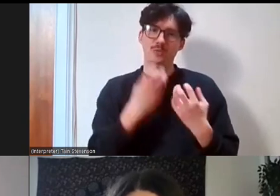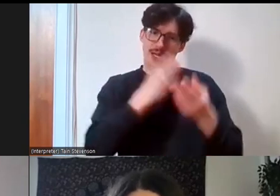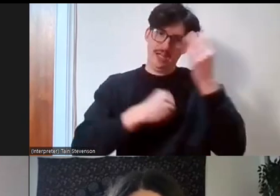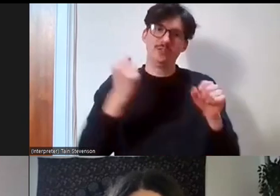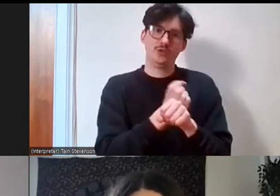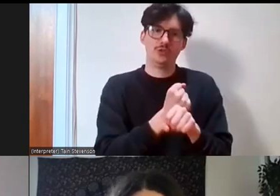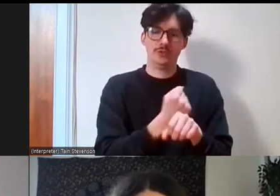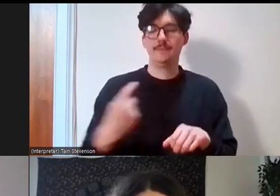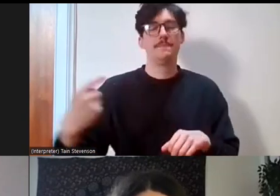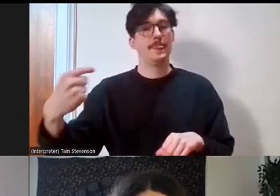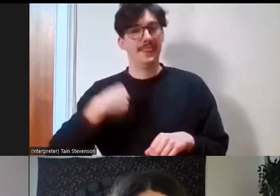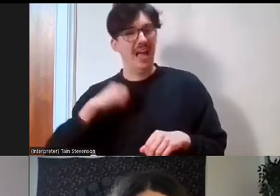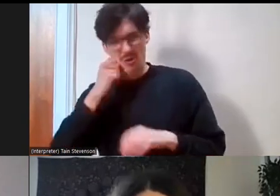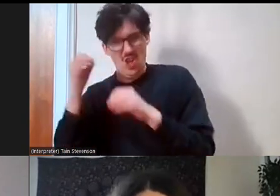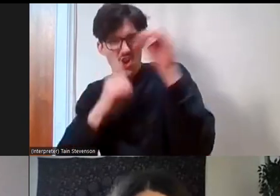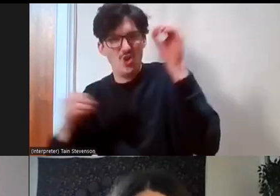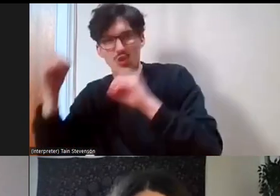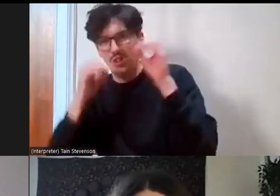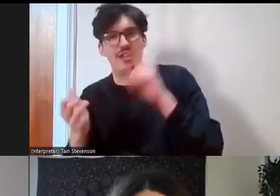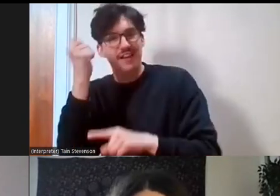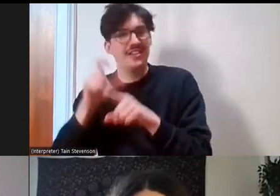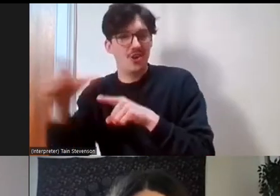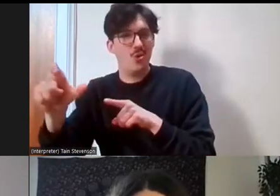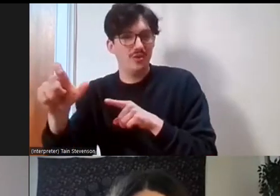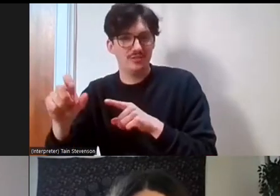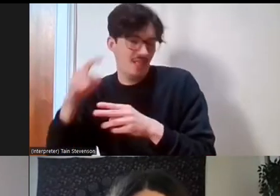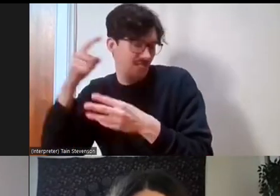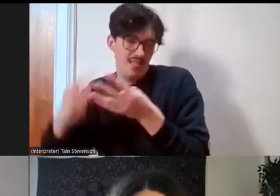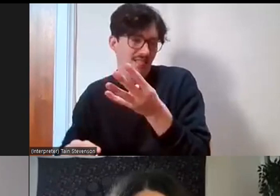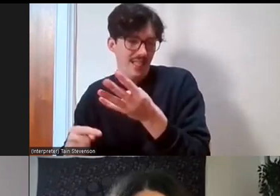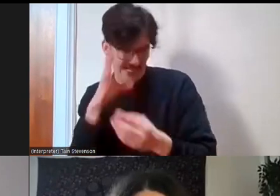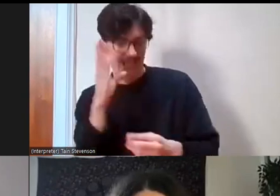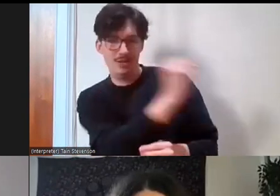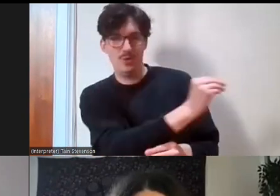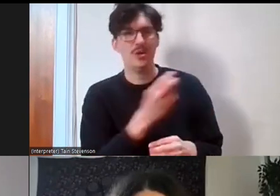the future learn courses, open learn courses, read etc, so Google is your friend my friend,